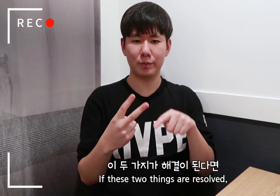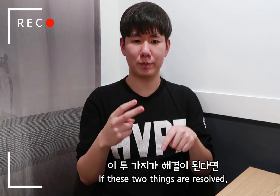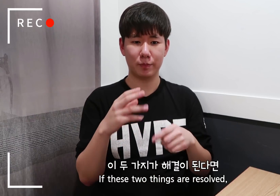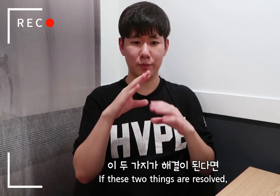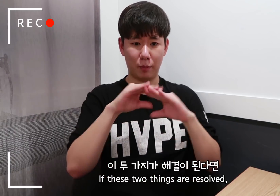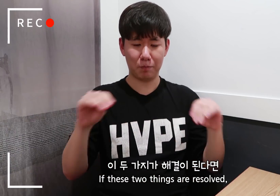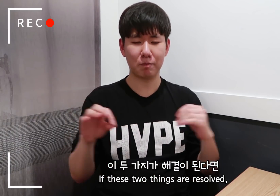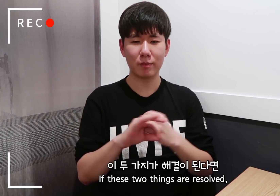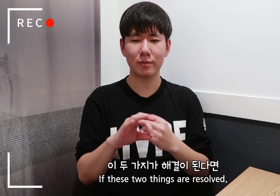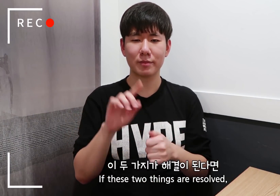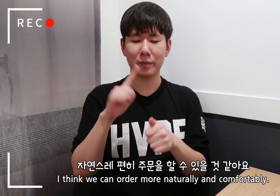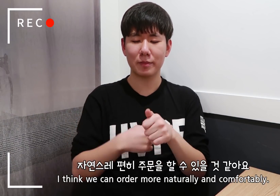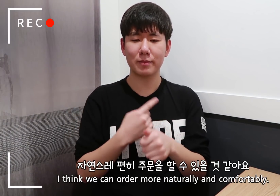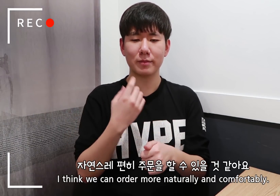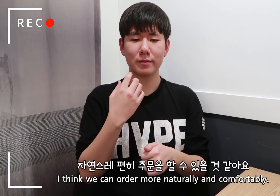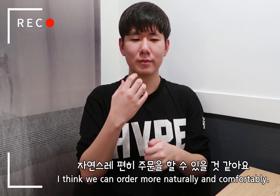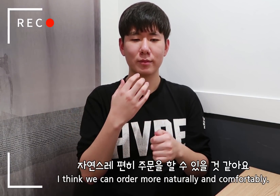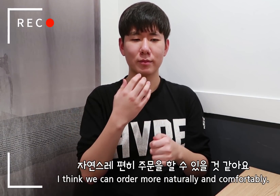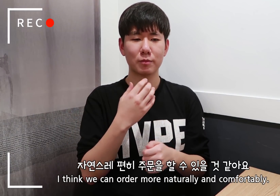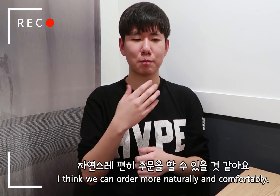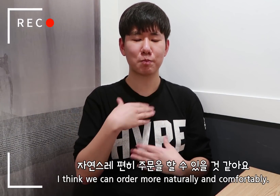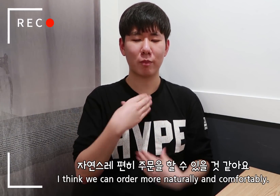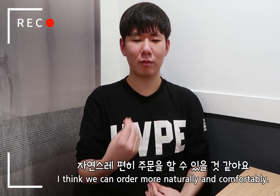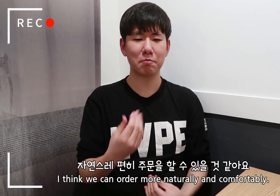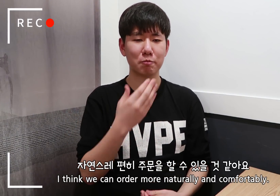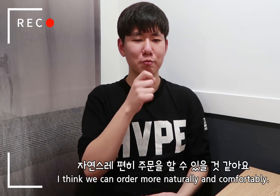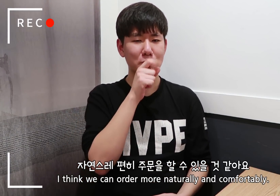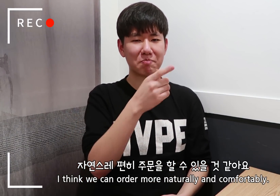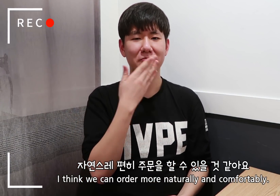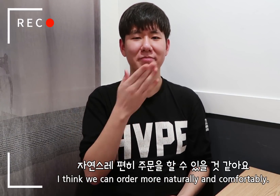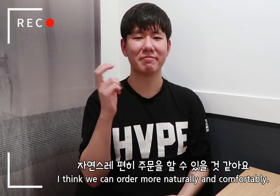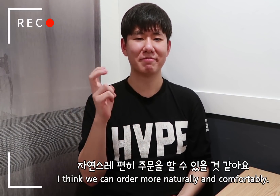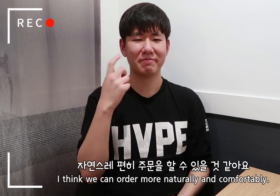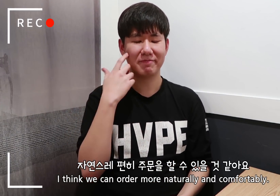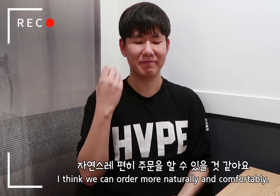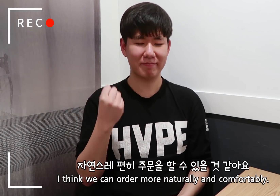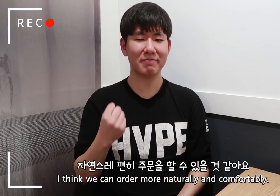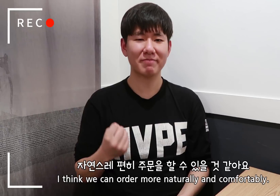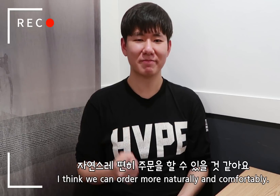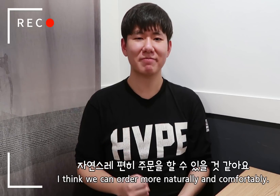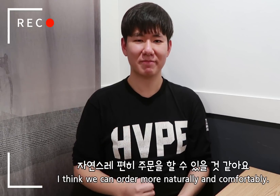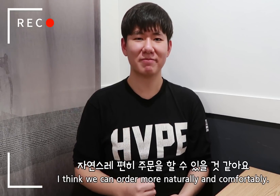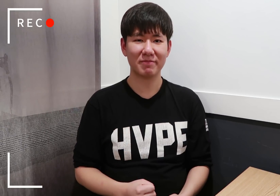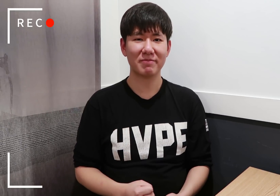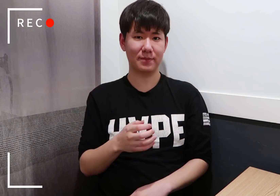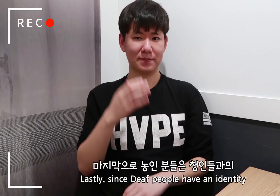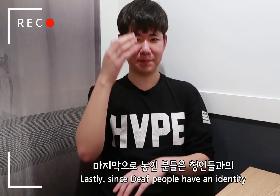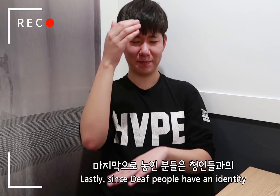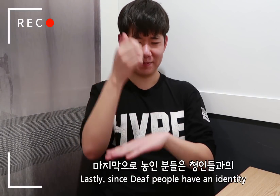If these two things are resolved, I think we can order more naturally and comfortably.